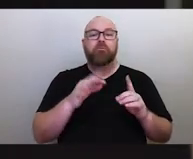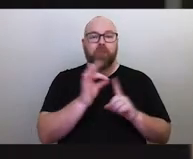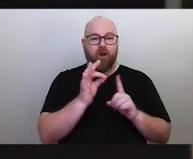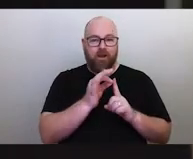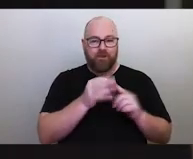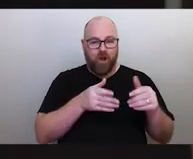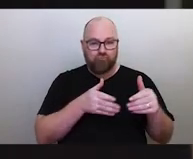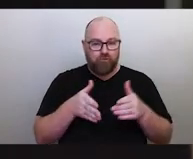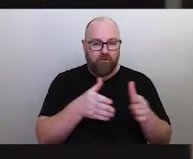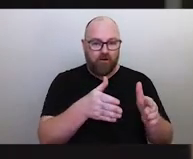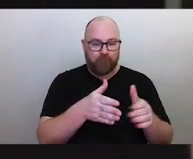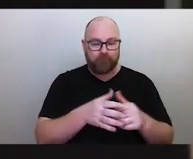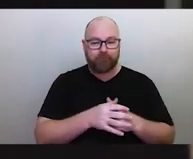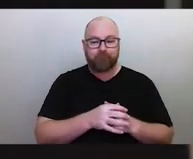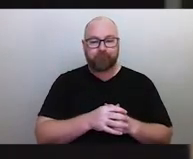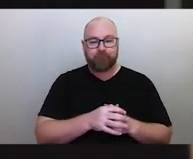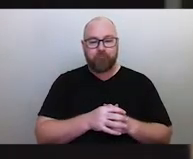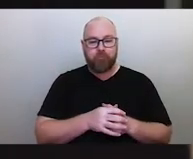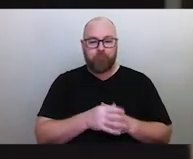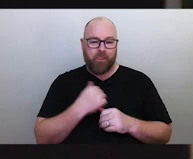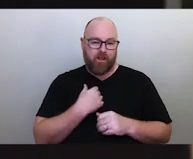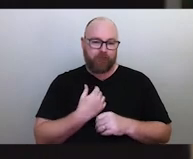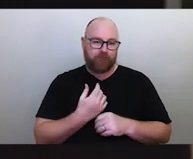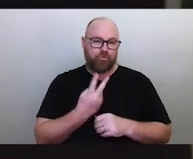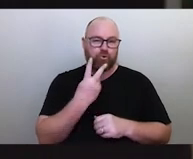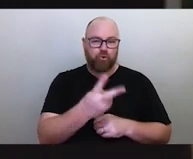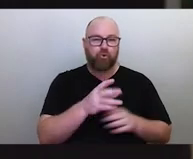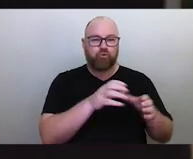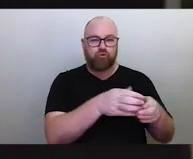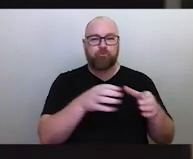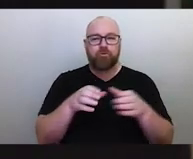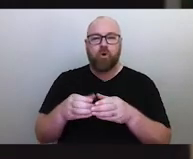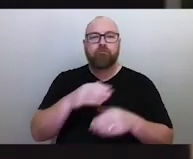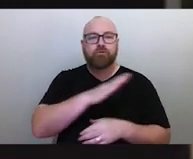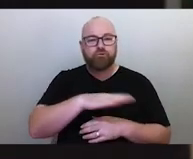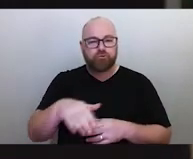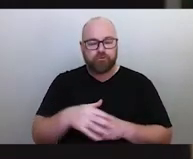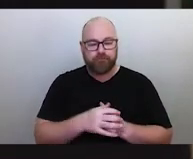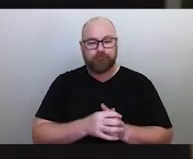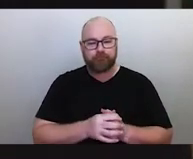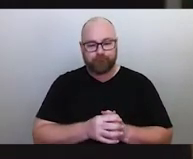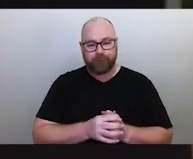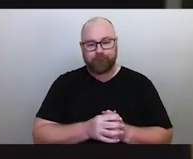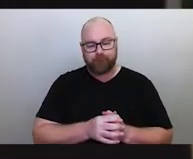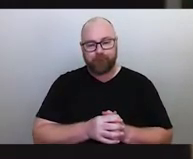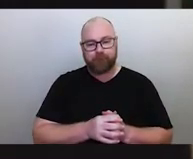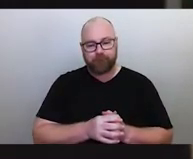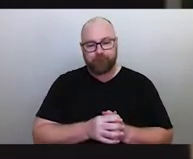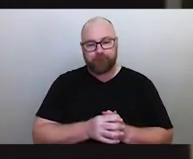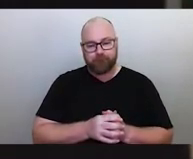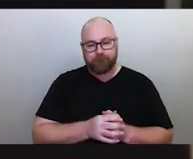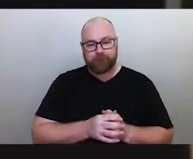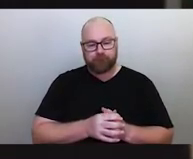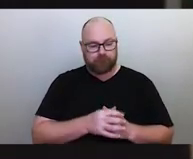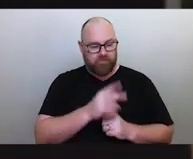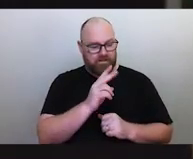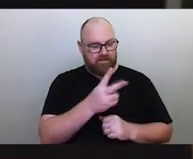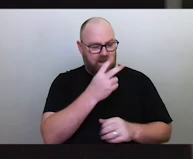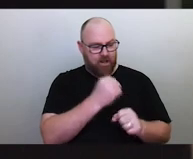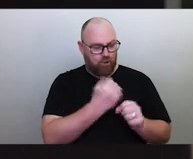with maybe two groups of children, second grade and fourth grade.